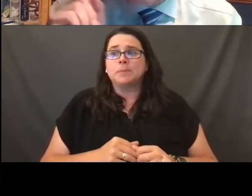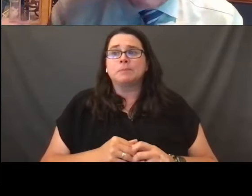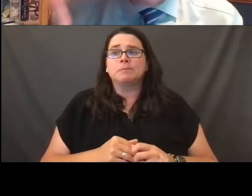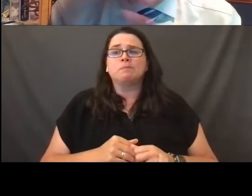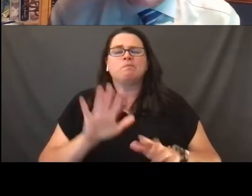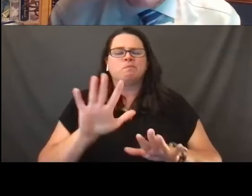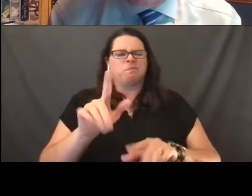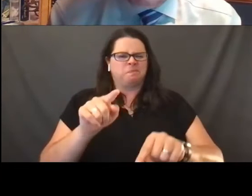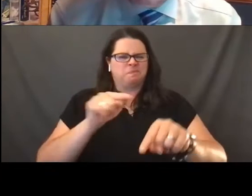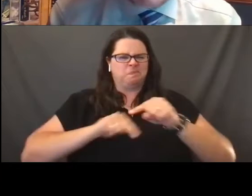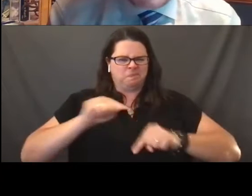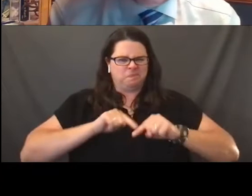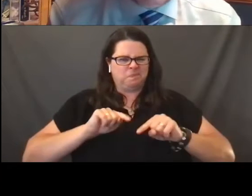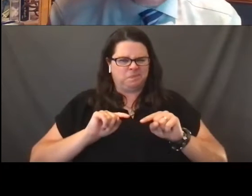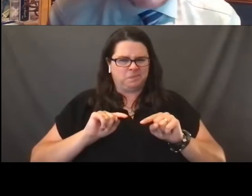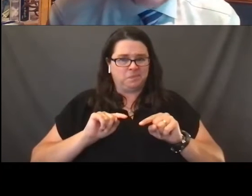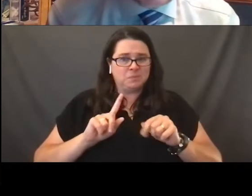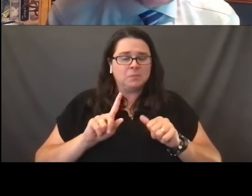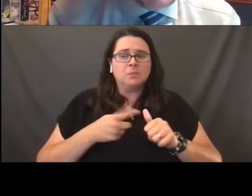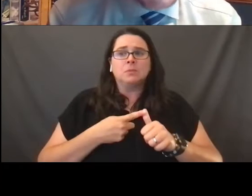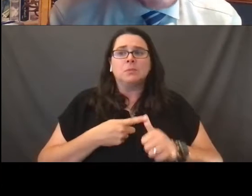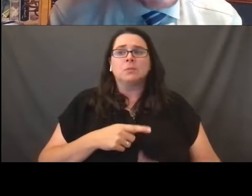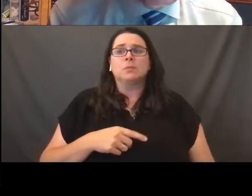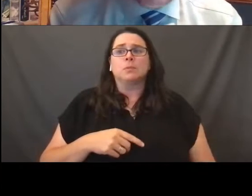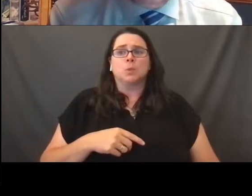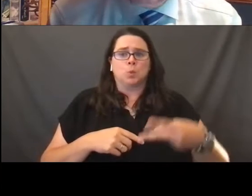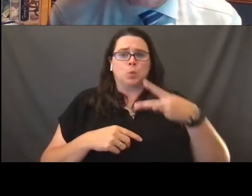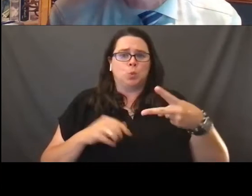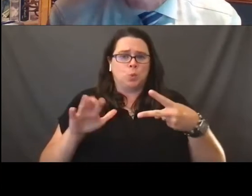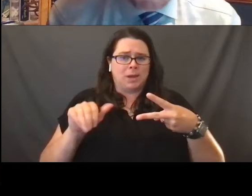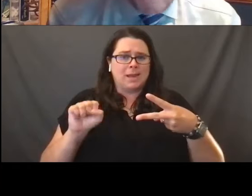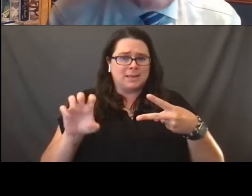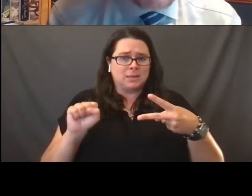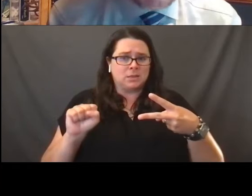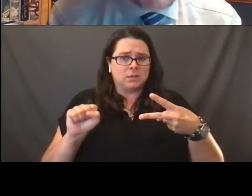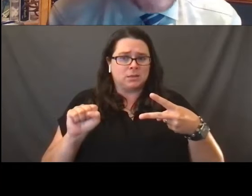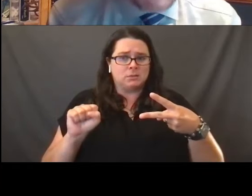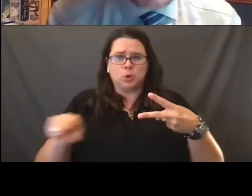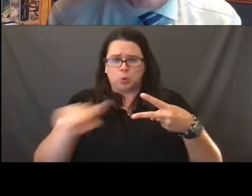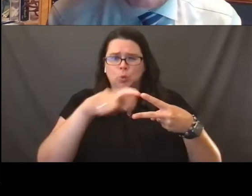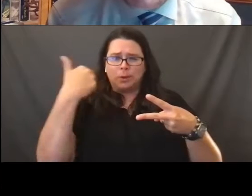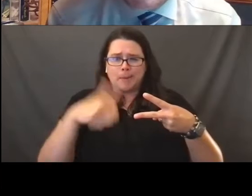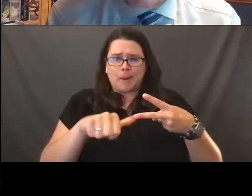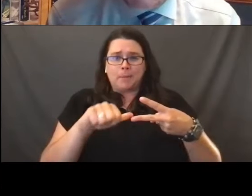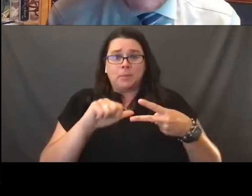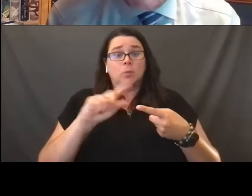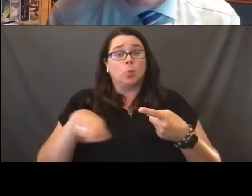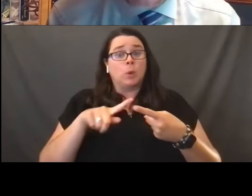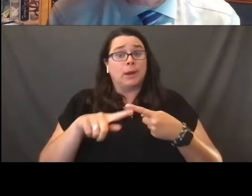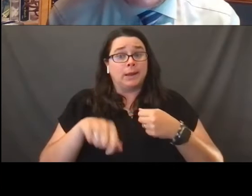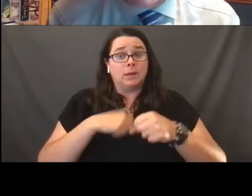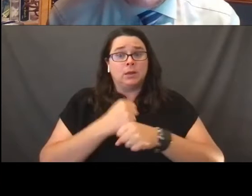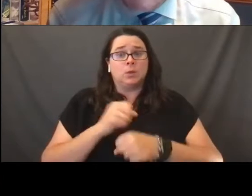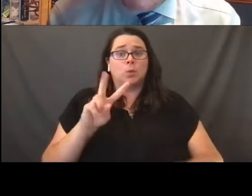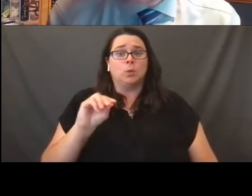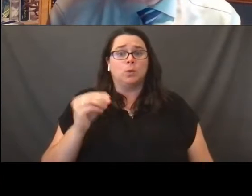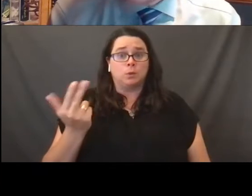Let us start with two cases that you recall well from 2013 and 2015.